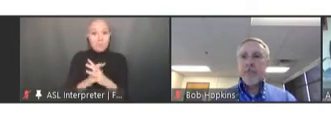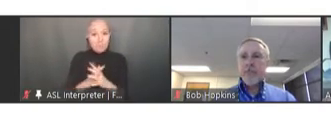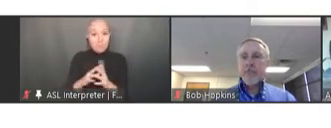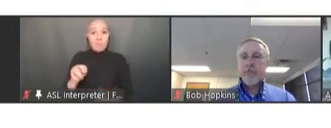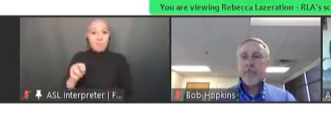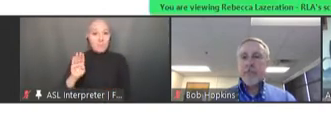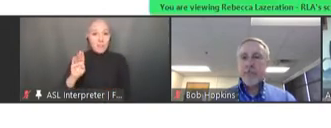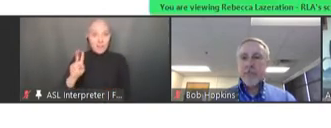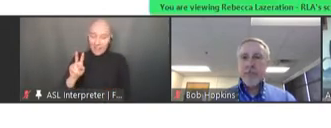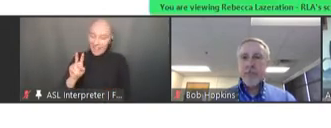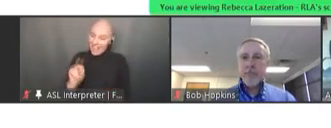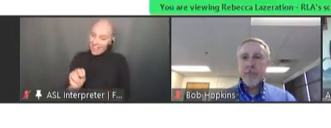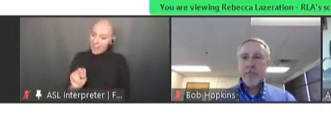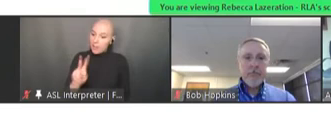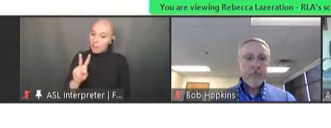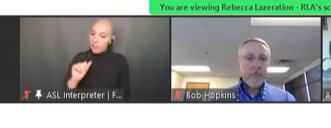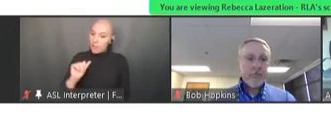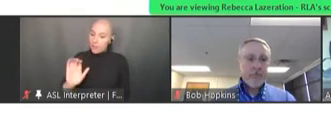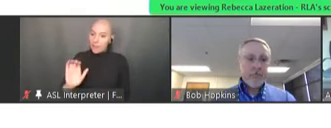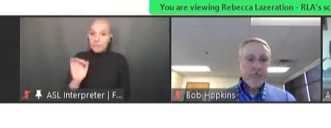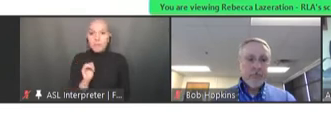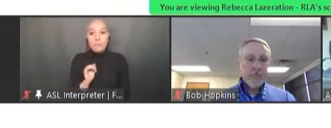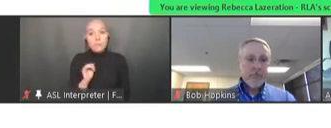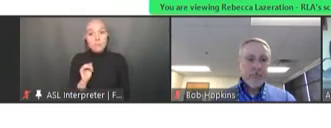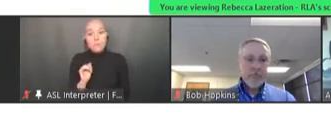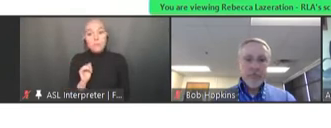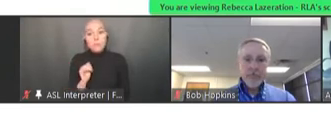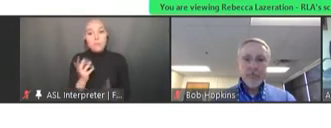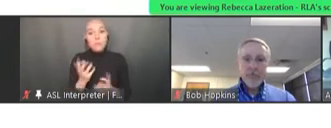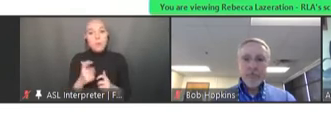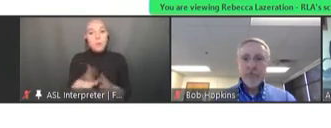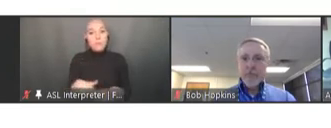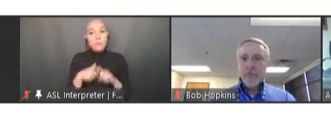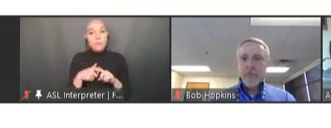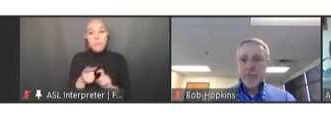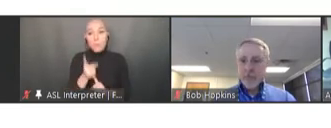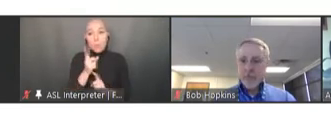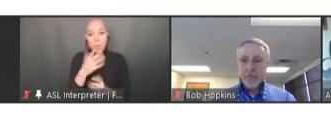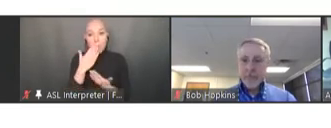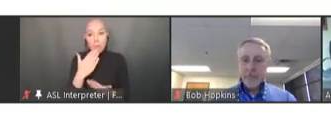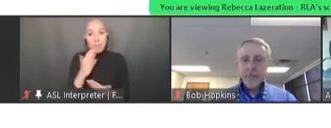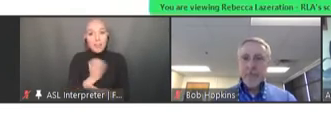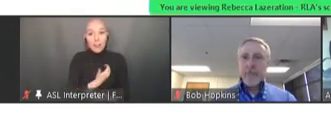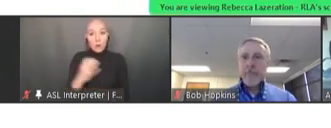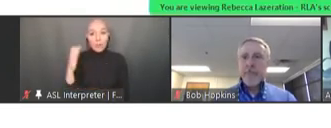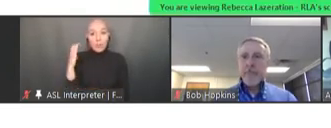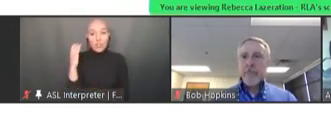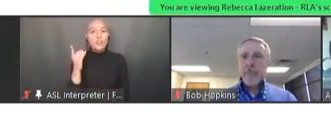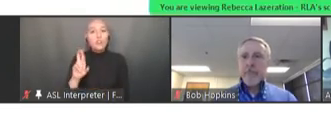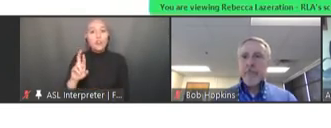I wanted to take just a moment to thank our chair, Dr. Robert Hopkins, for his leadership and work